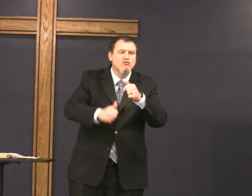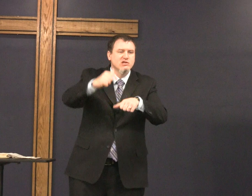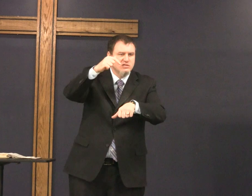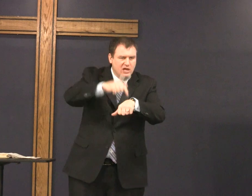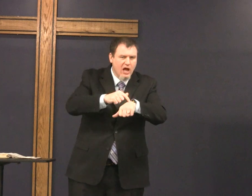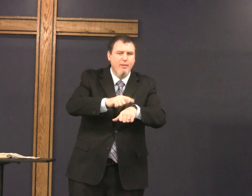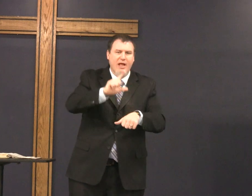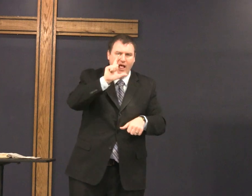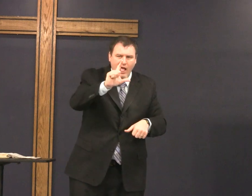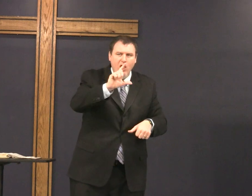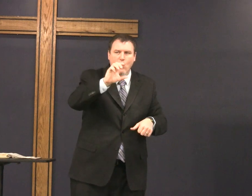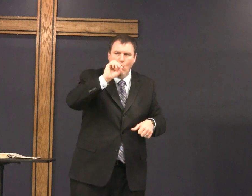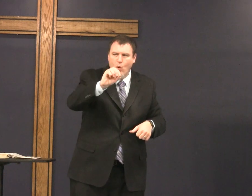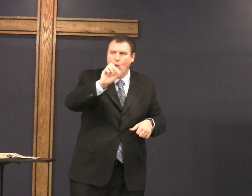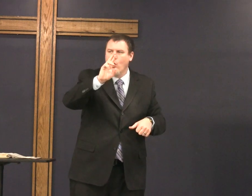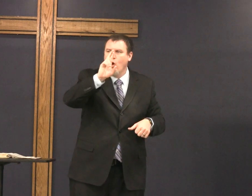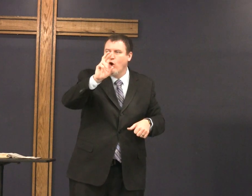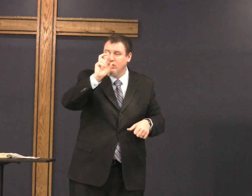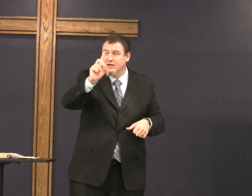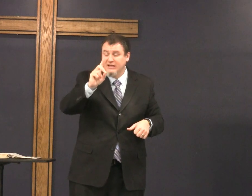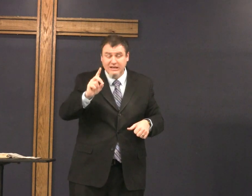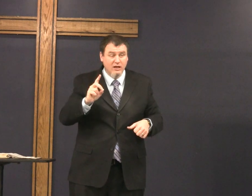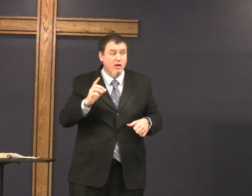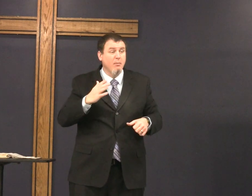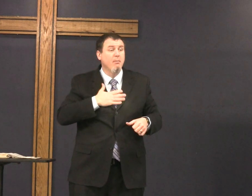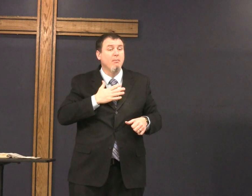looking for every time I see l-o-r-d